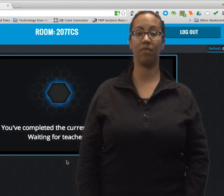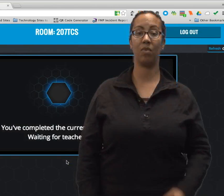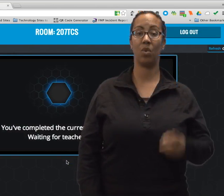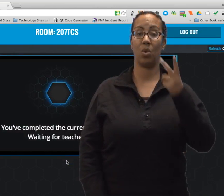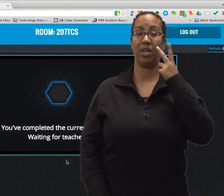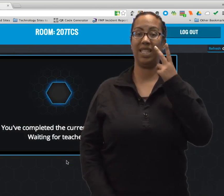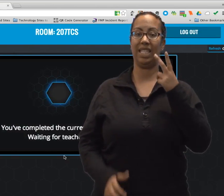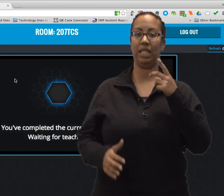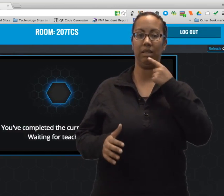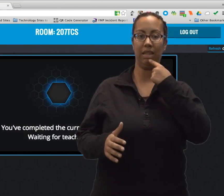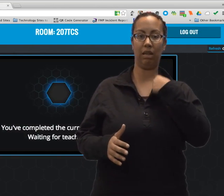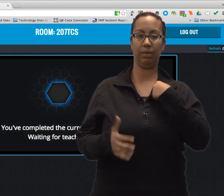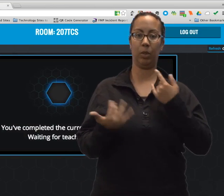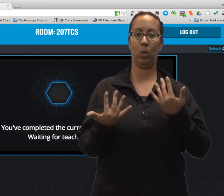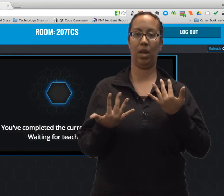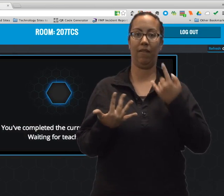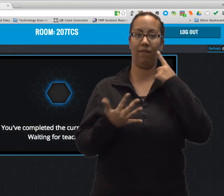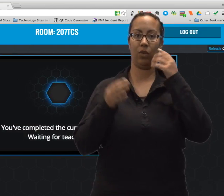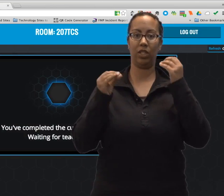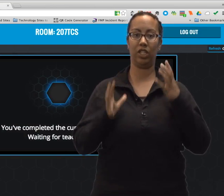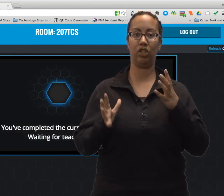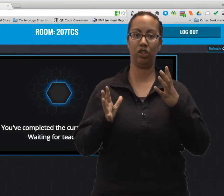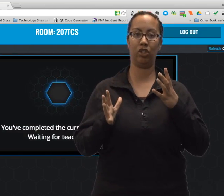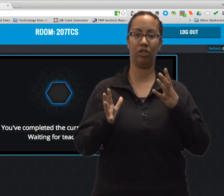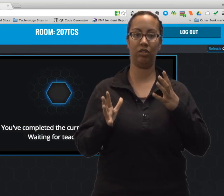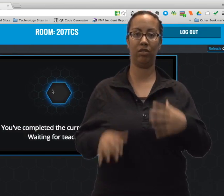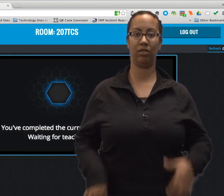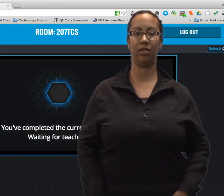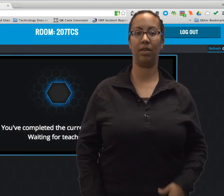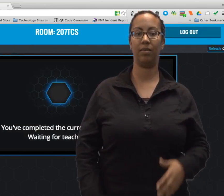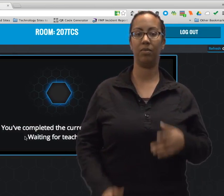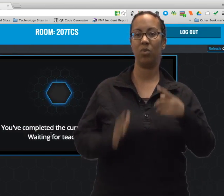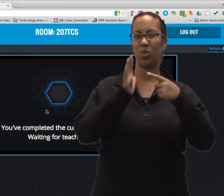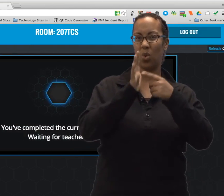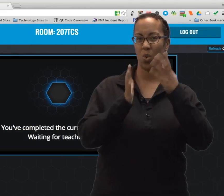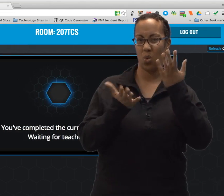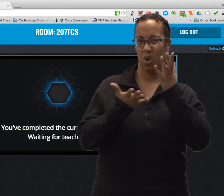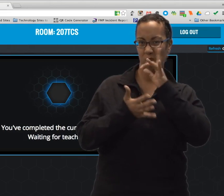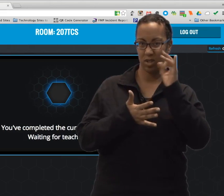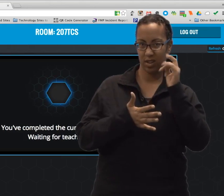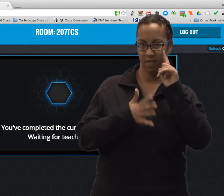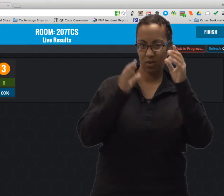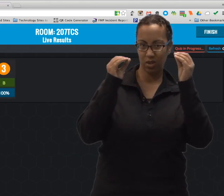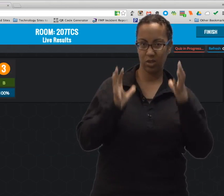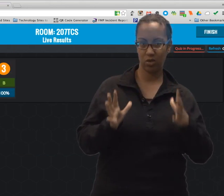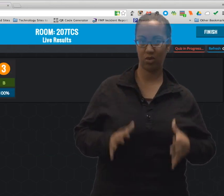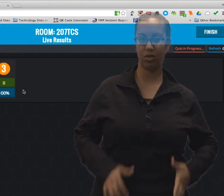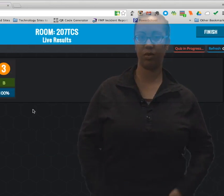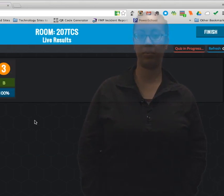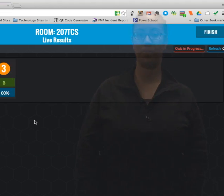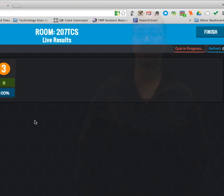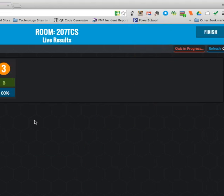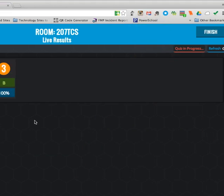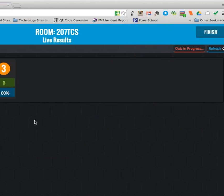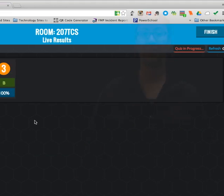You see that it's telling me to wait for the teacher. Let me show you what it looks like for the teacher.